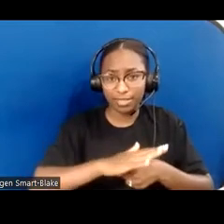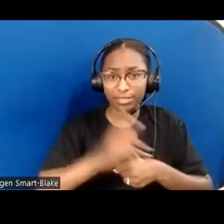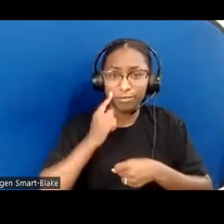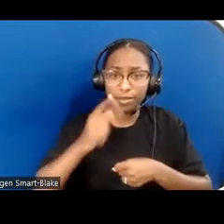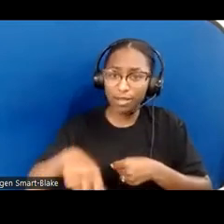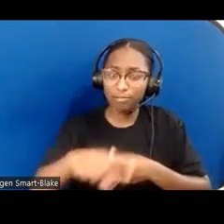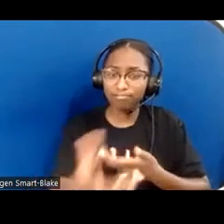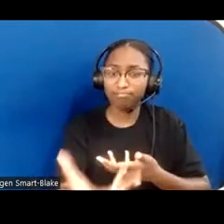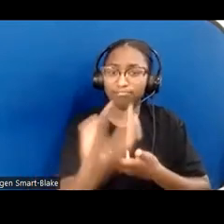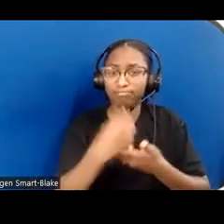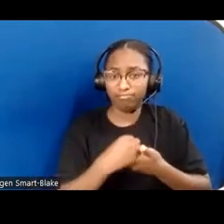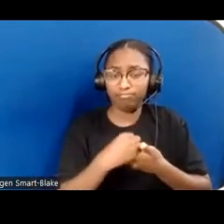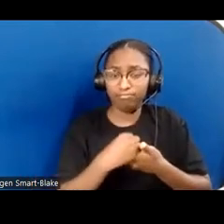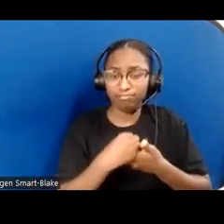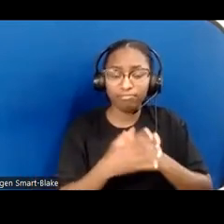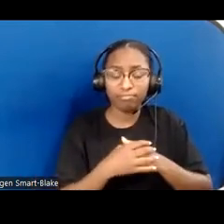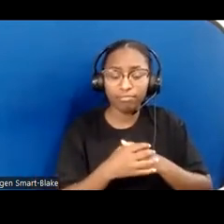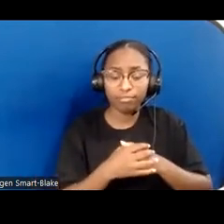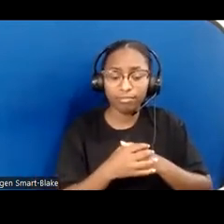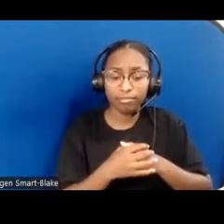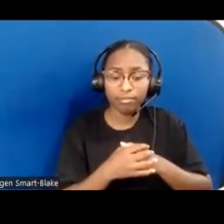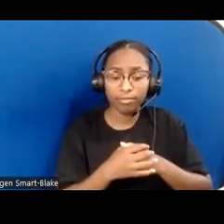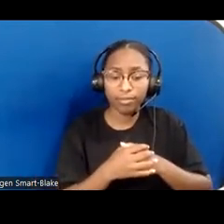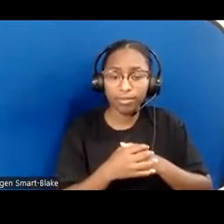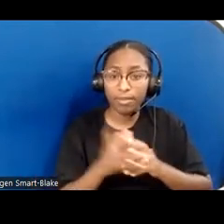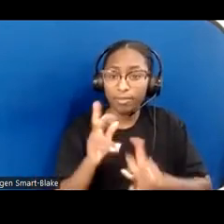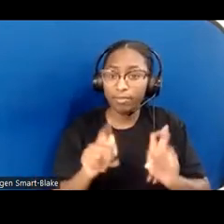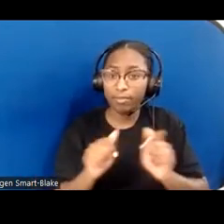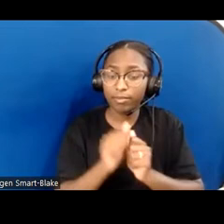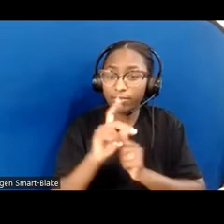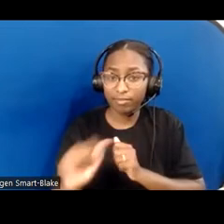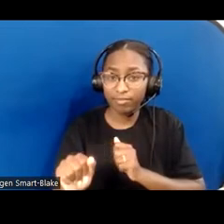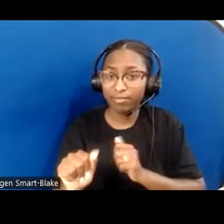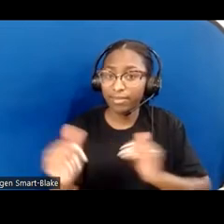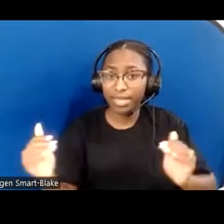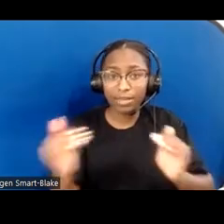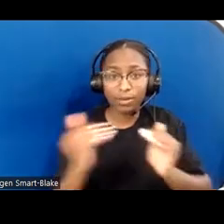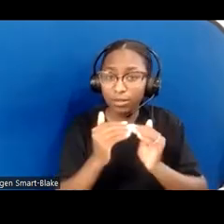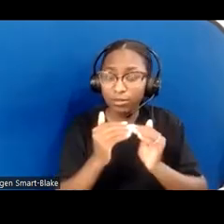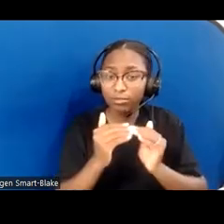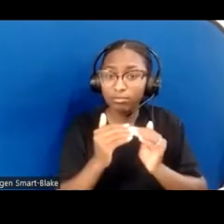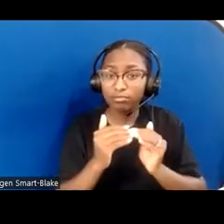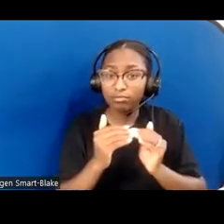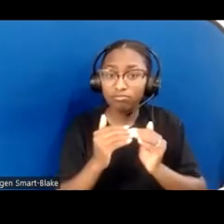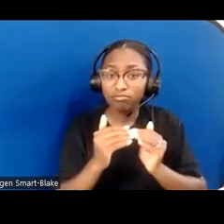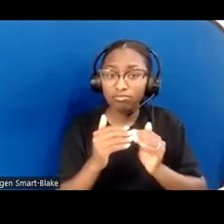to see people with disabilities as equals as you serve beside them or as you serve under their leadership.